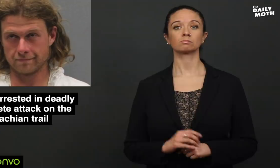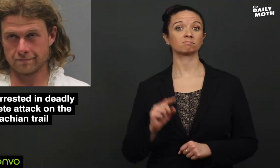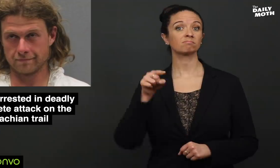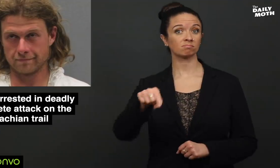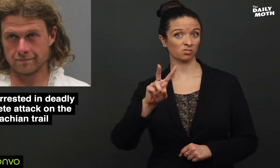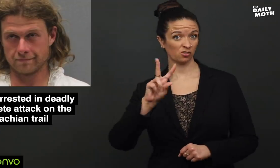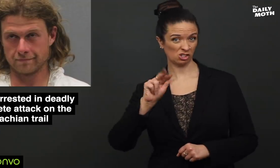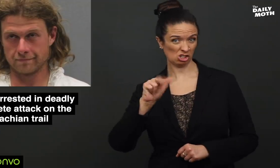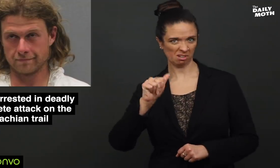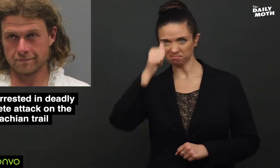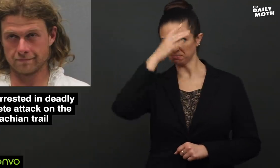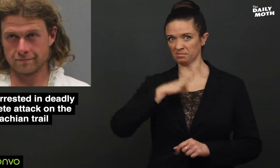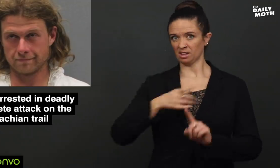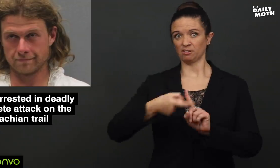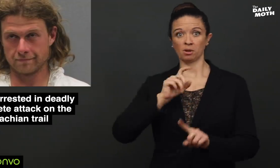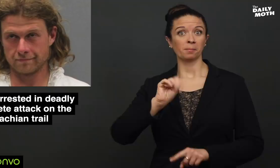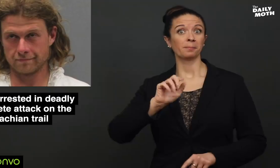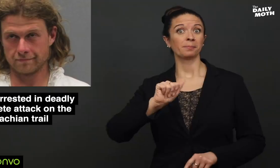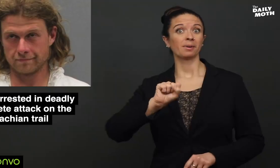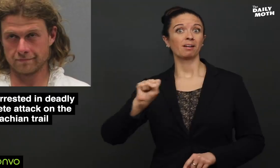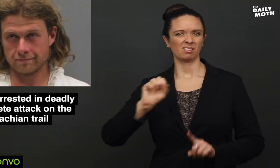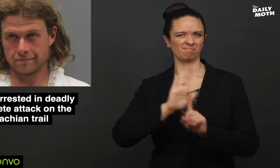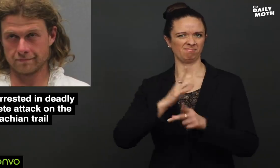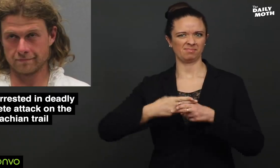In Virginia, a man from Massachusetts,